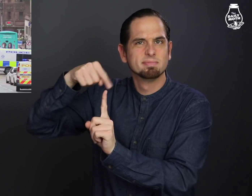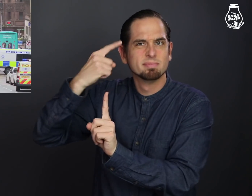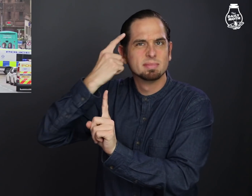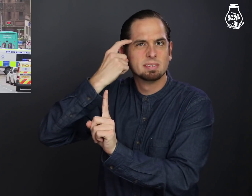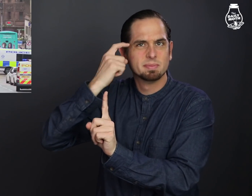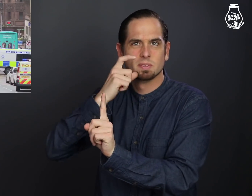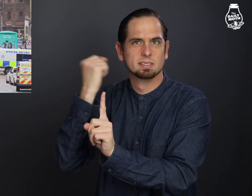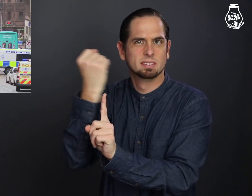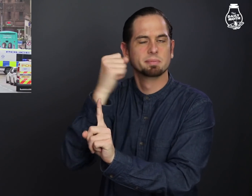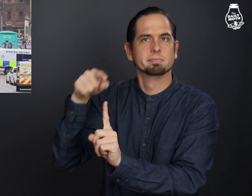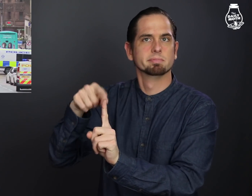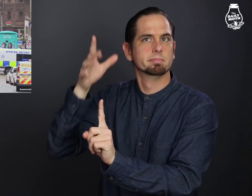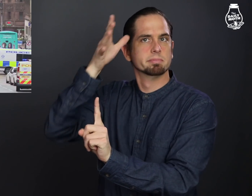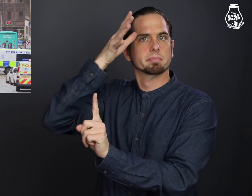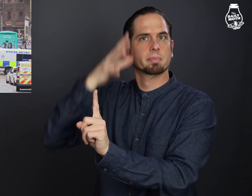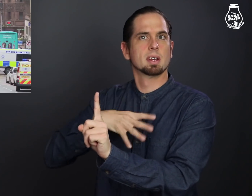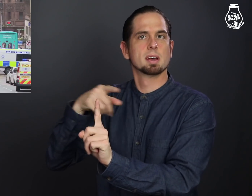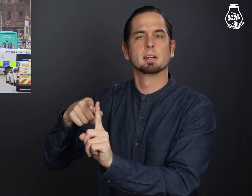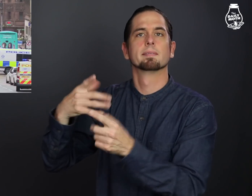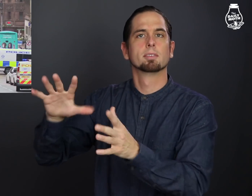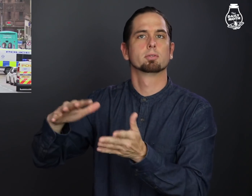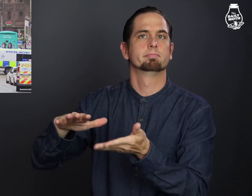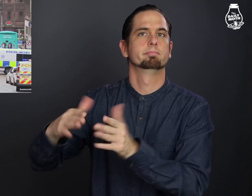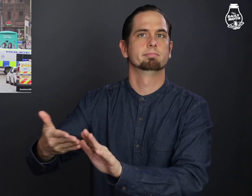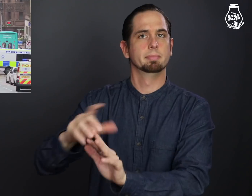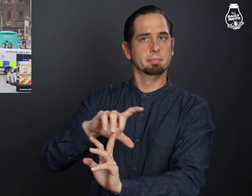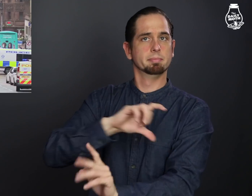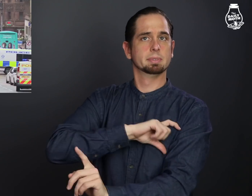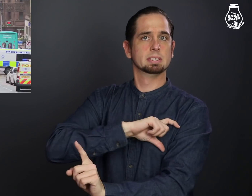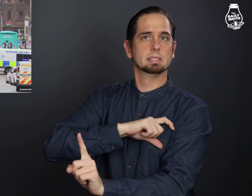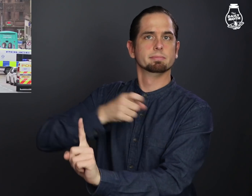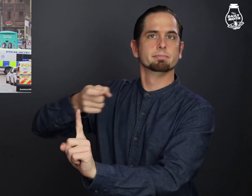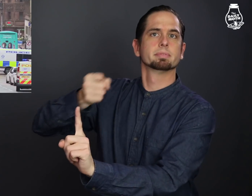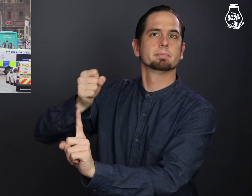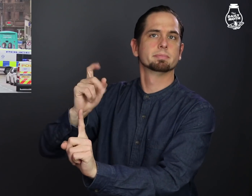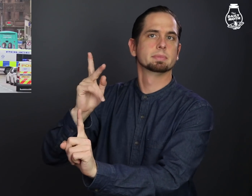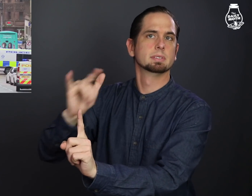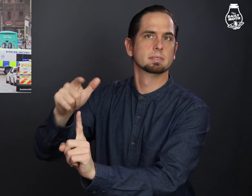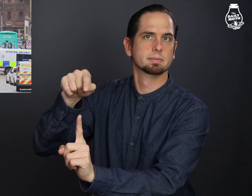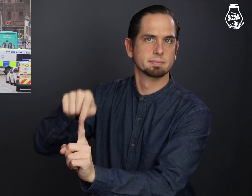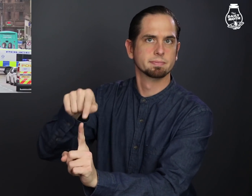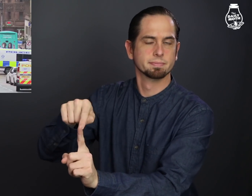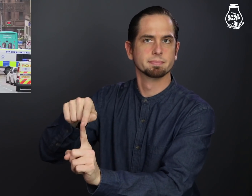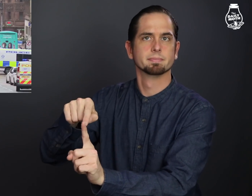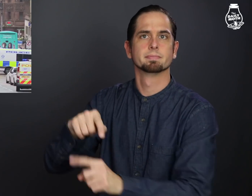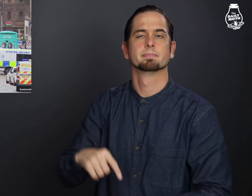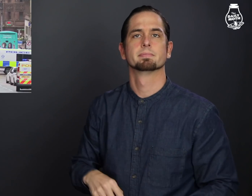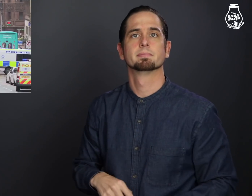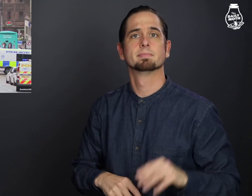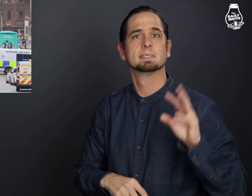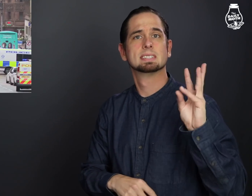The suspect was a male who was fatally shot by police officers.